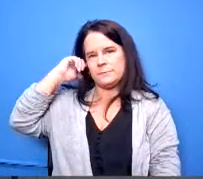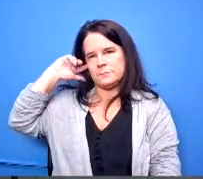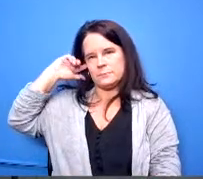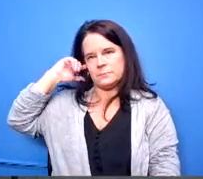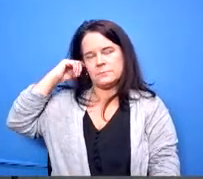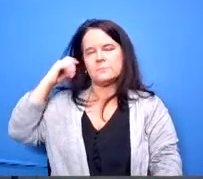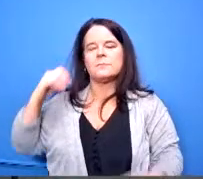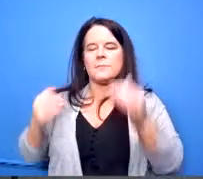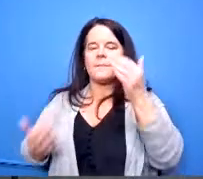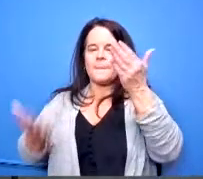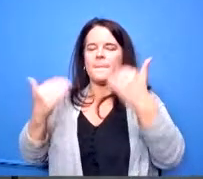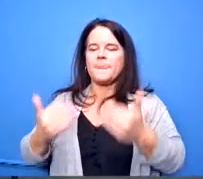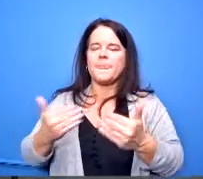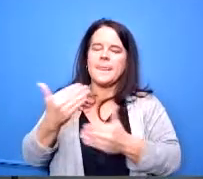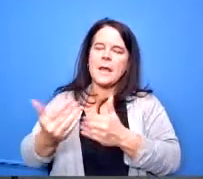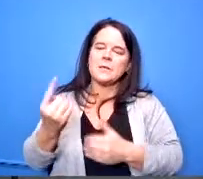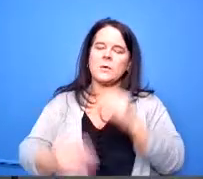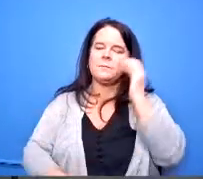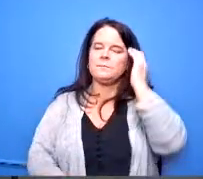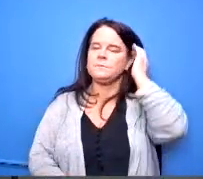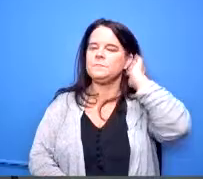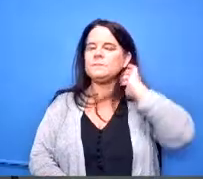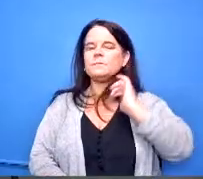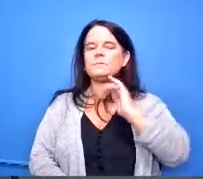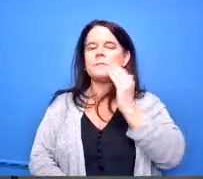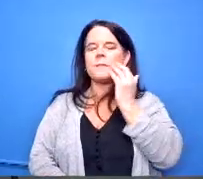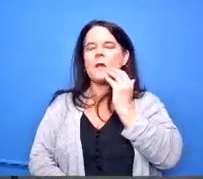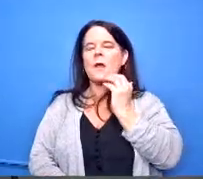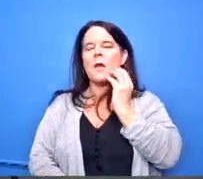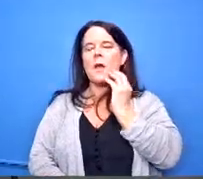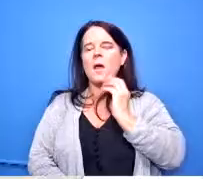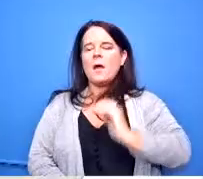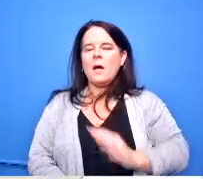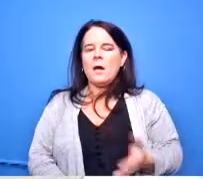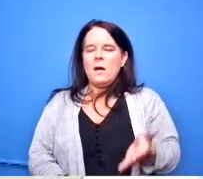okay you can go to your next recommendation um the next recommendation is just a placeholder